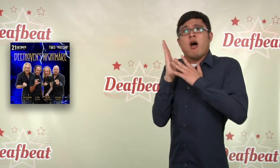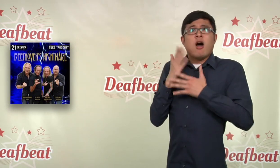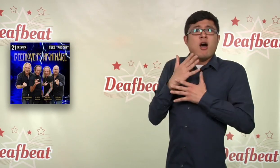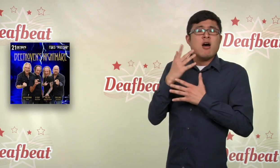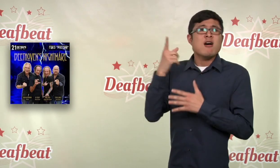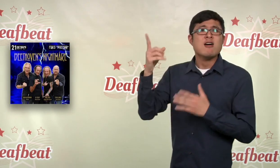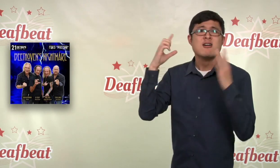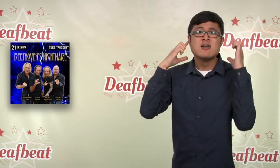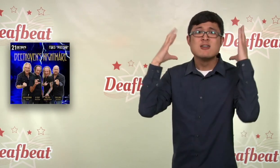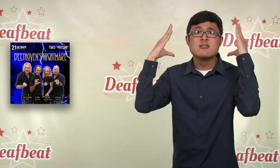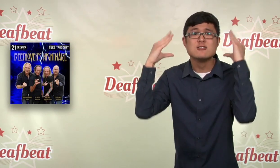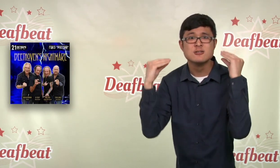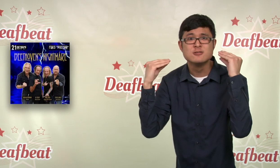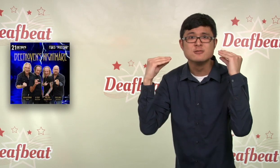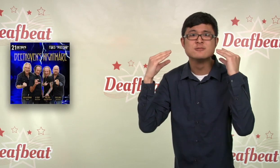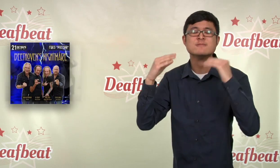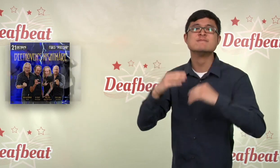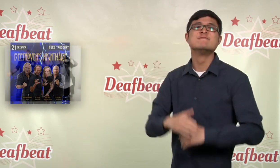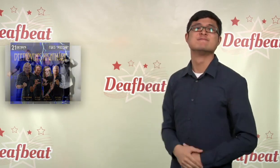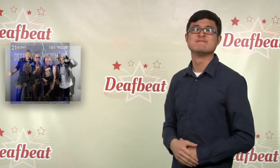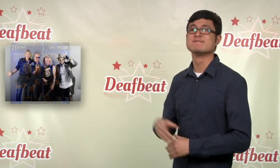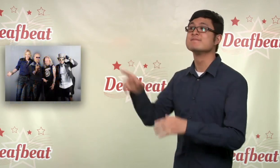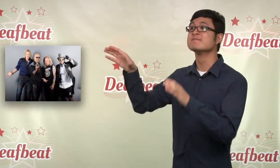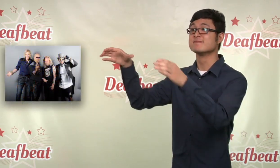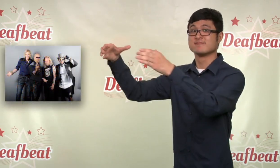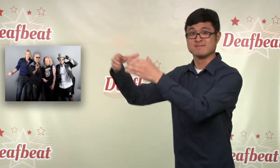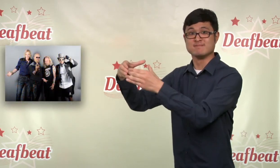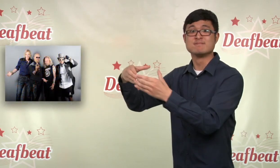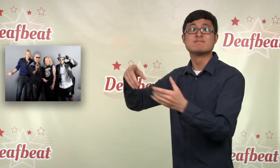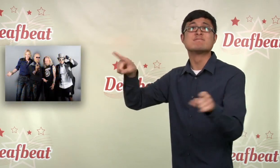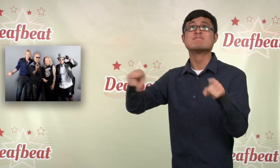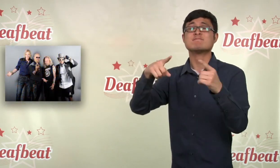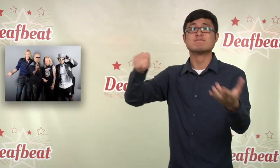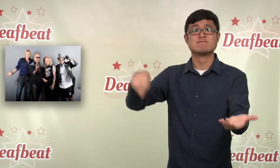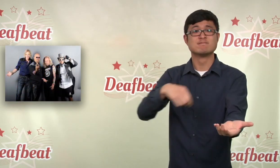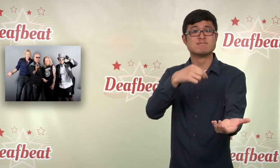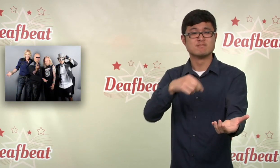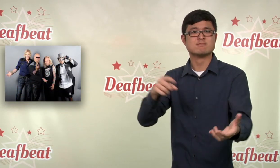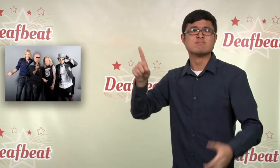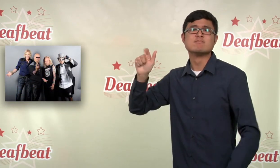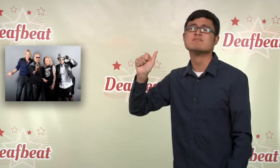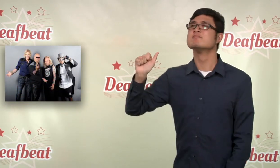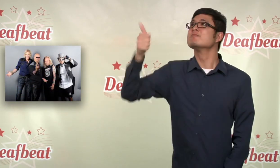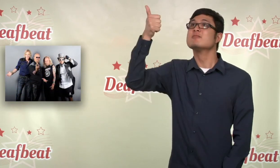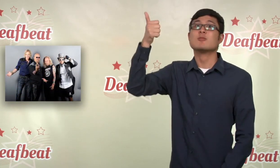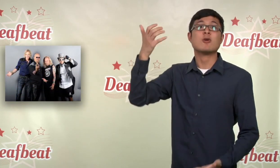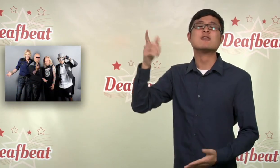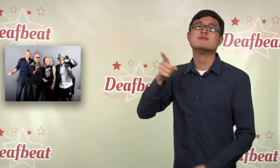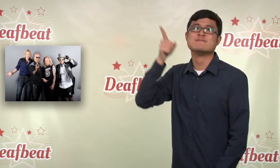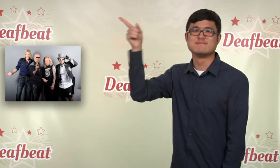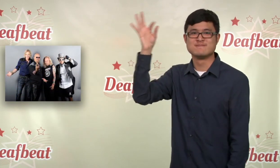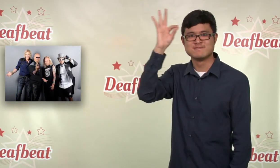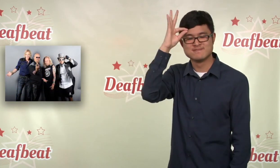group had performed in France in 2011. Because